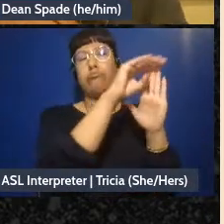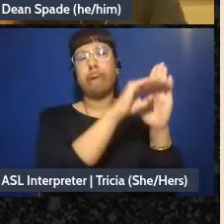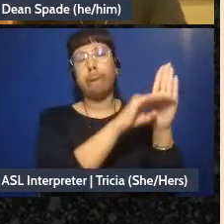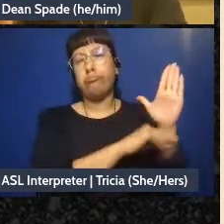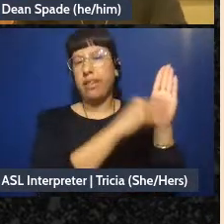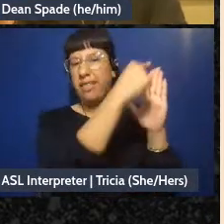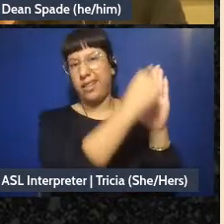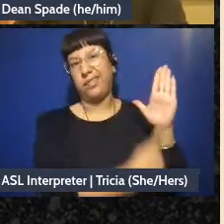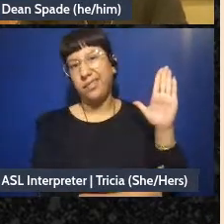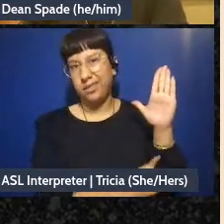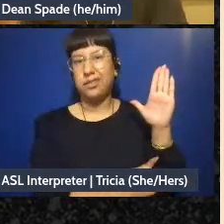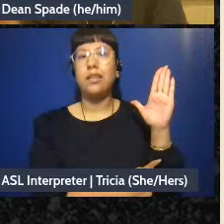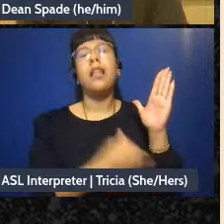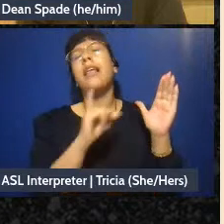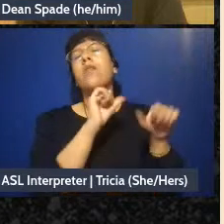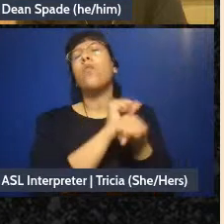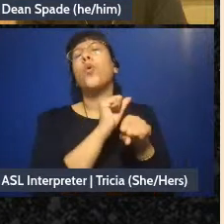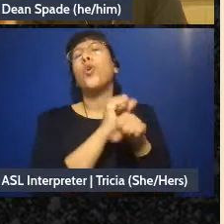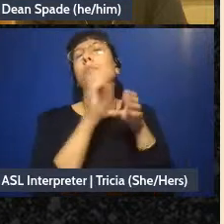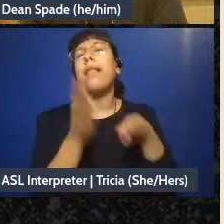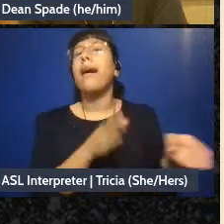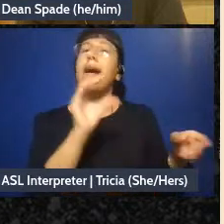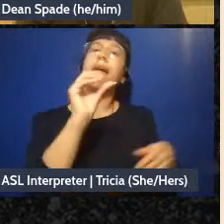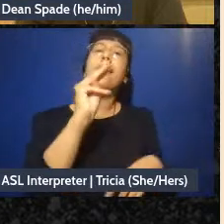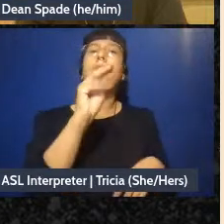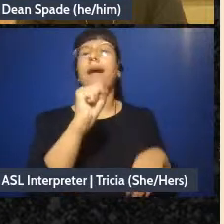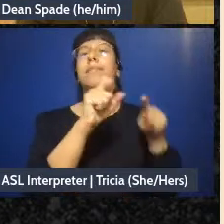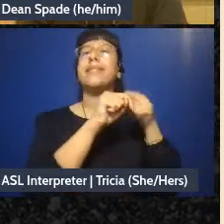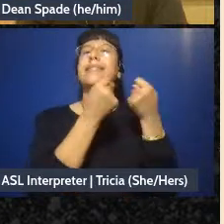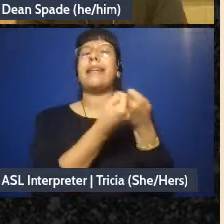just a floating work plan. But it's like the coms team we maintain the website,